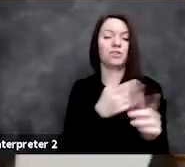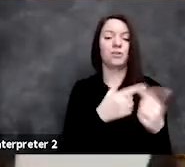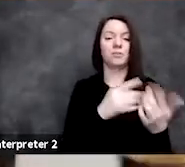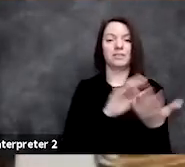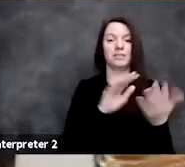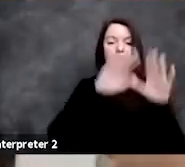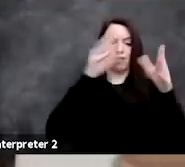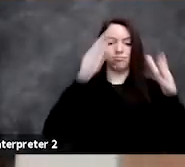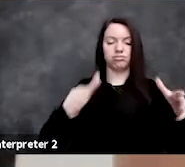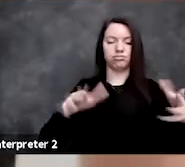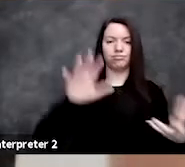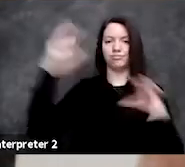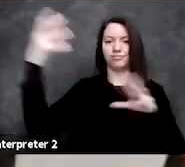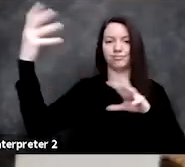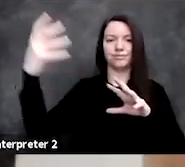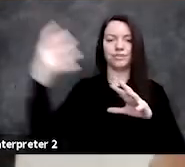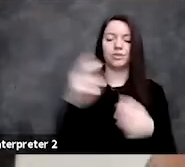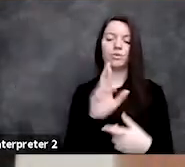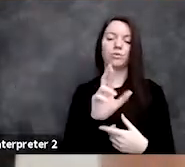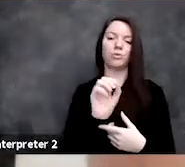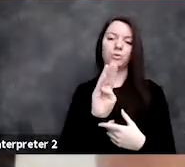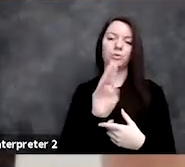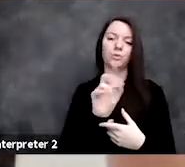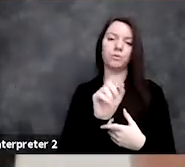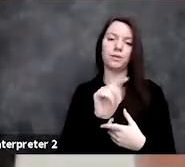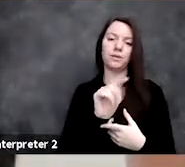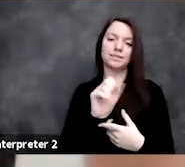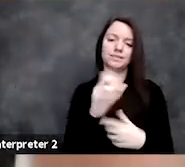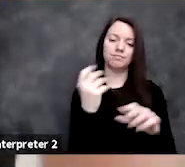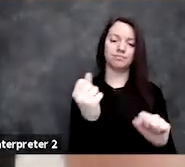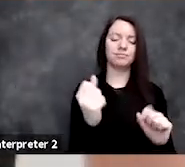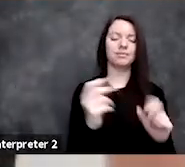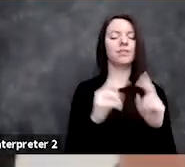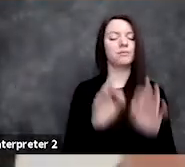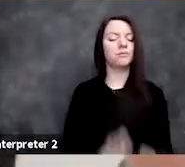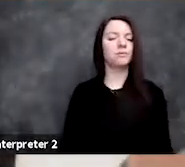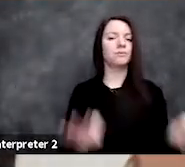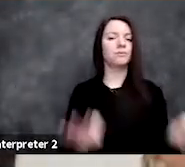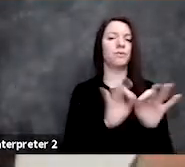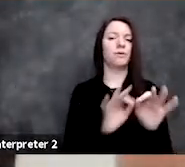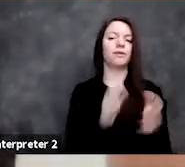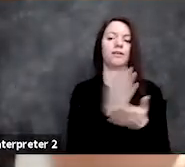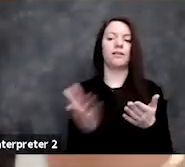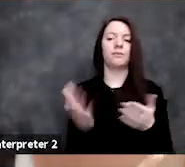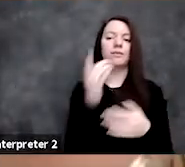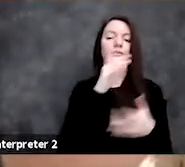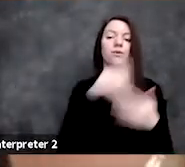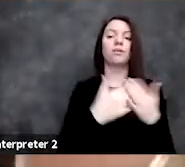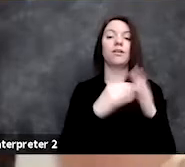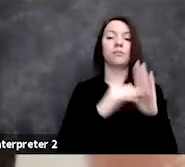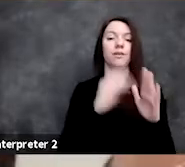And so robustness is a really important property of any model that's going to be applied in a healthcare setting.